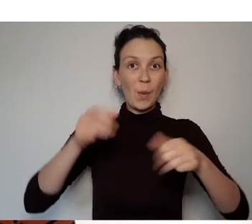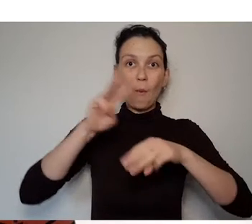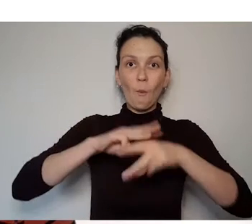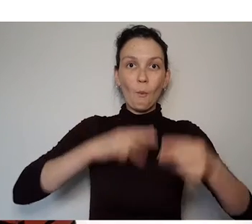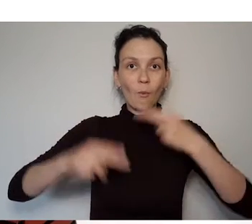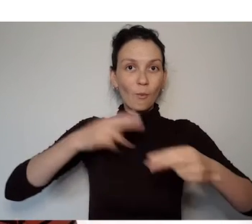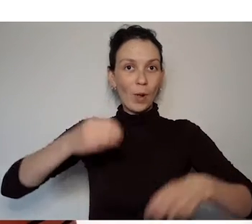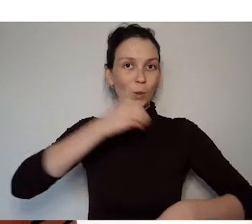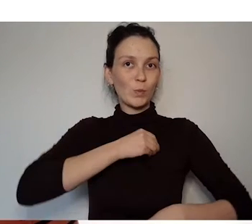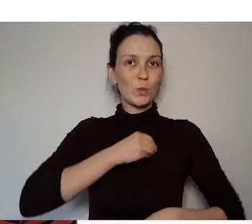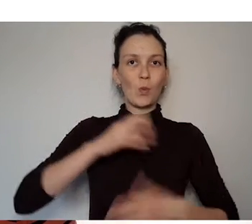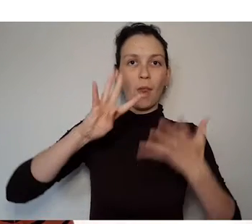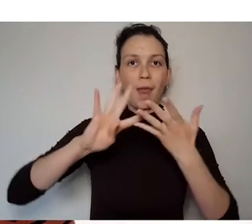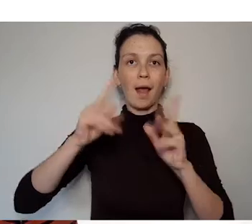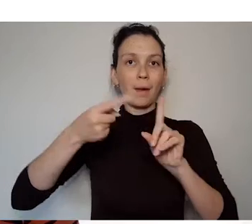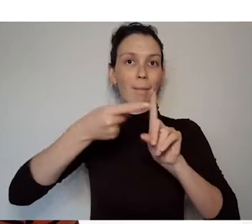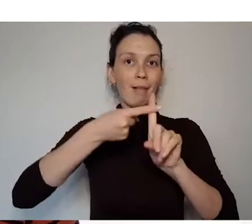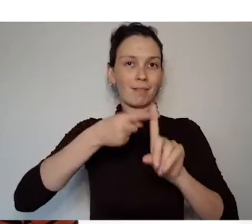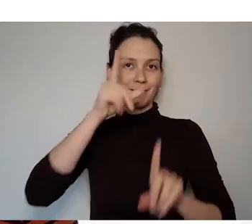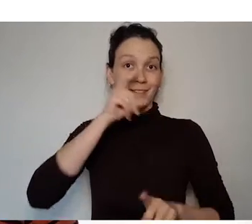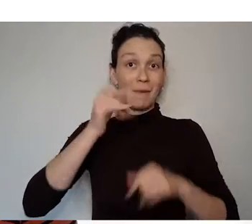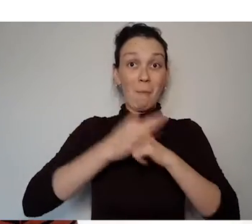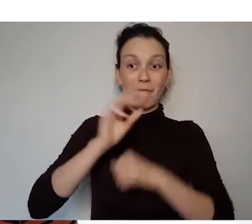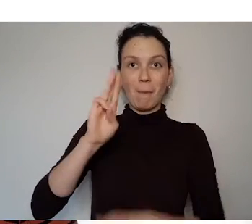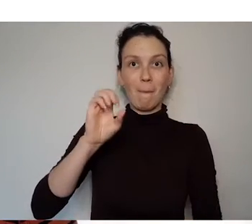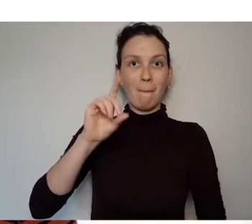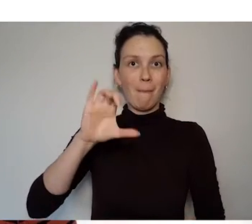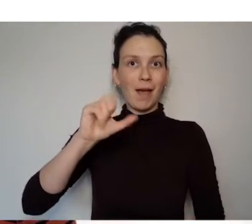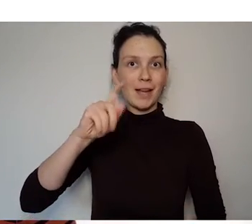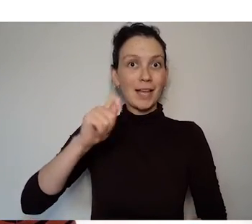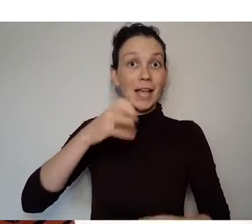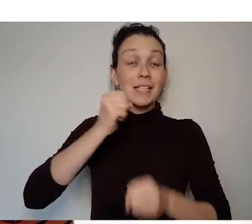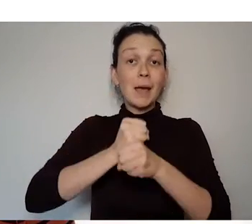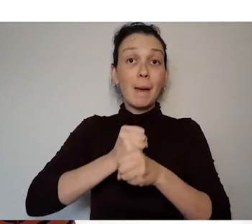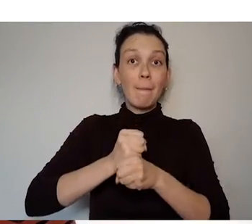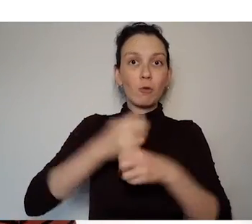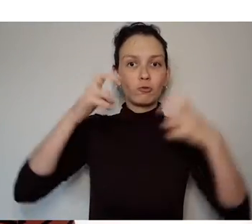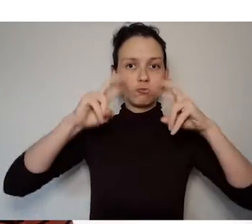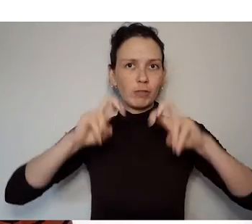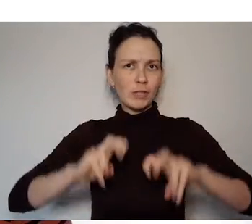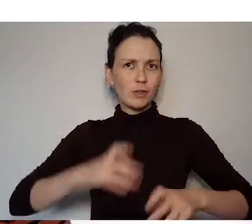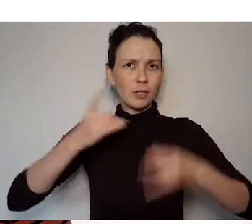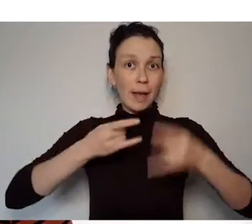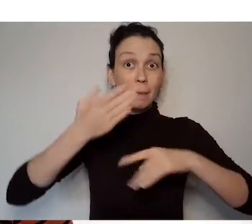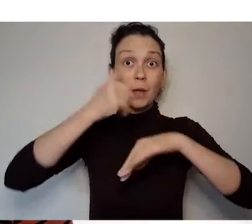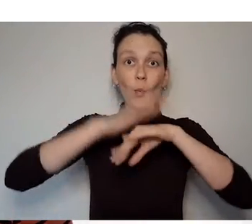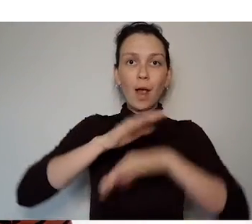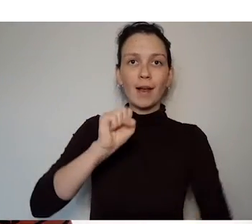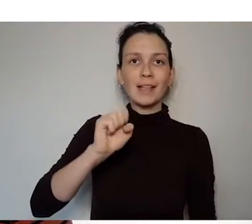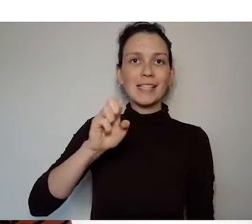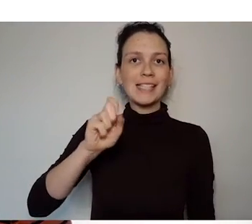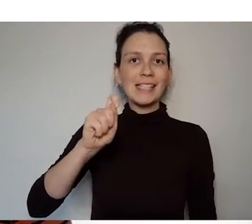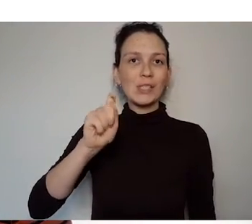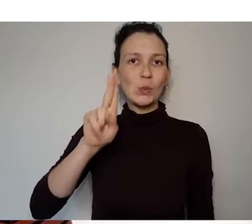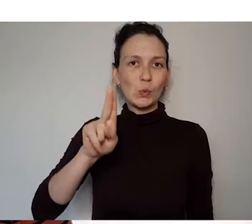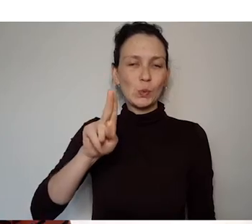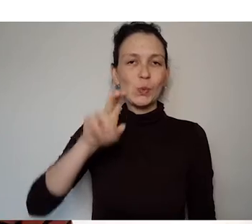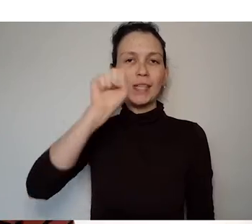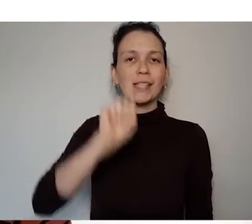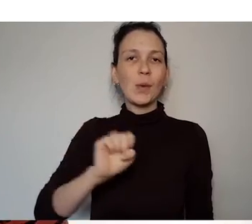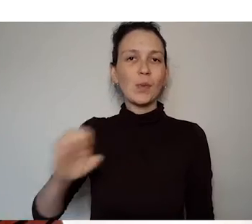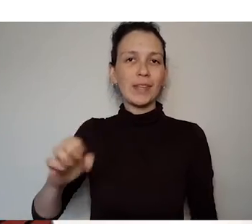Hello and welcome along to 9plus, a podcast about research being conducted at SETU that's the